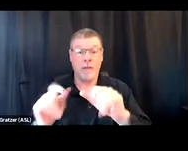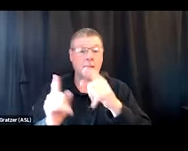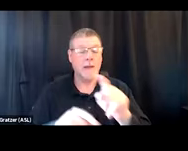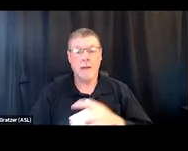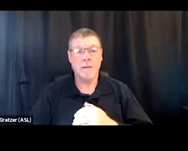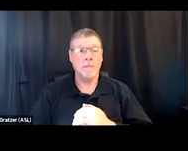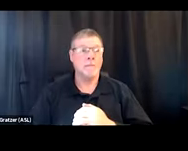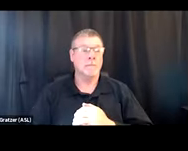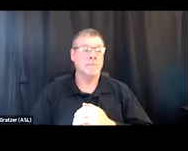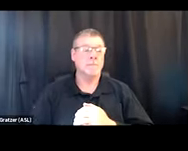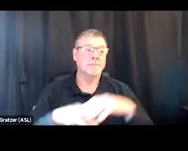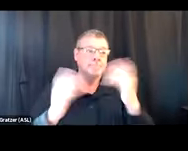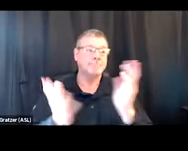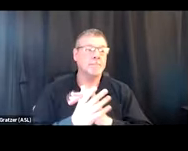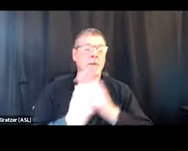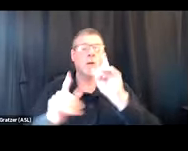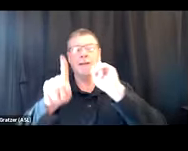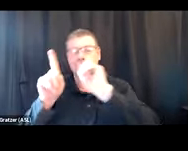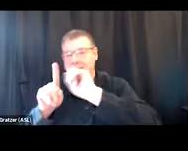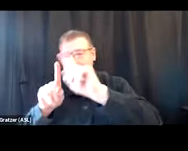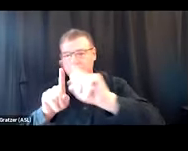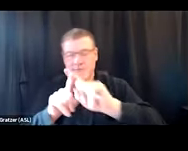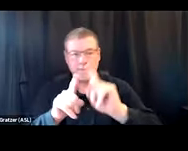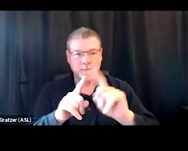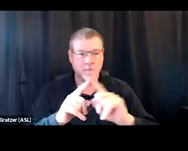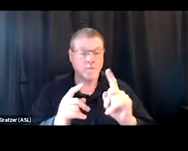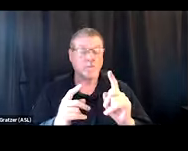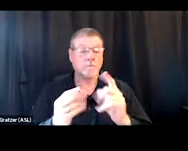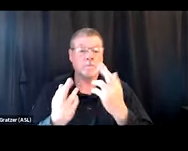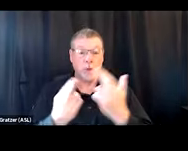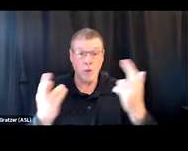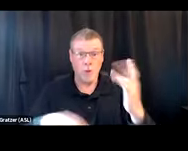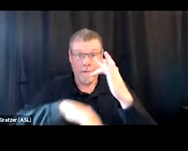And so all of these different resources that we're lifting up, I think thinking about